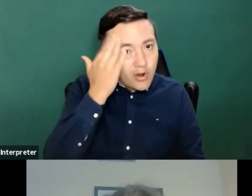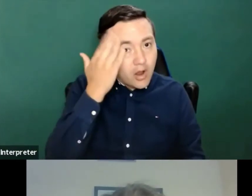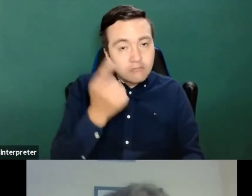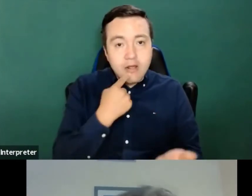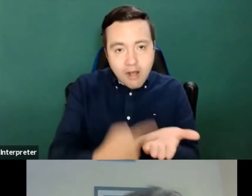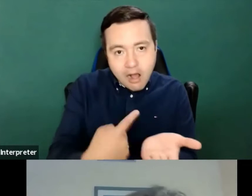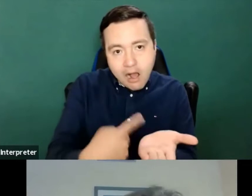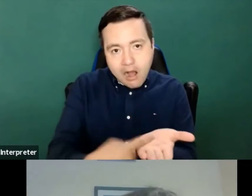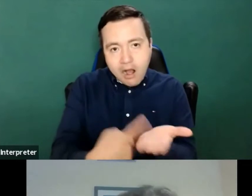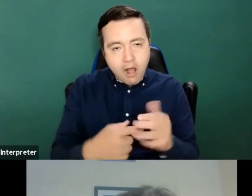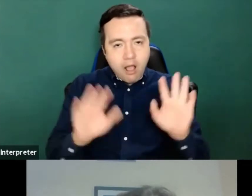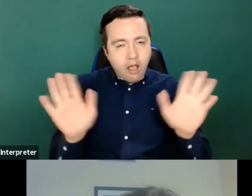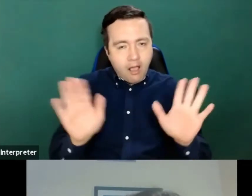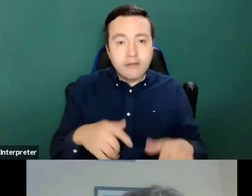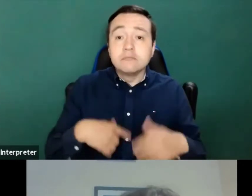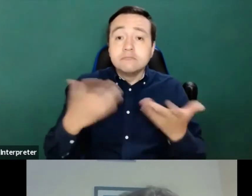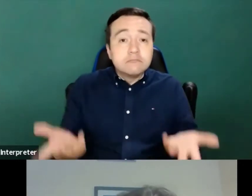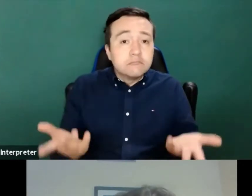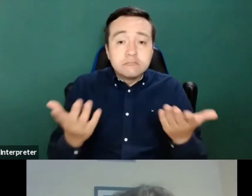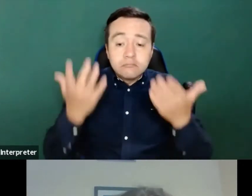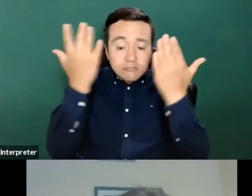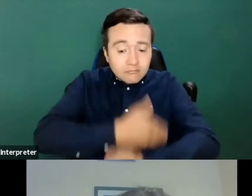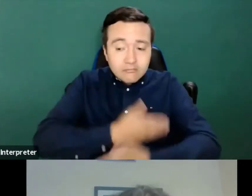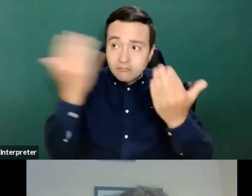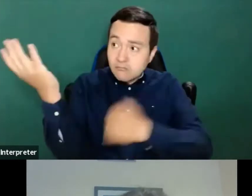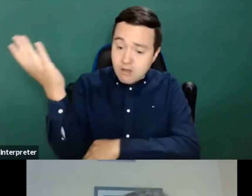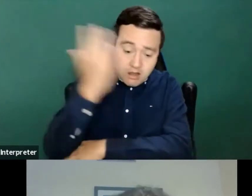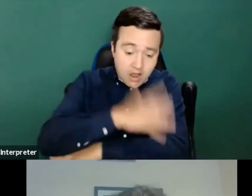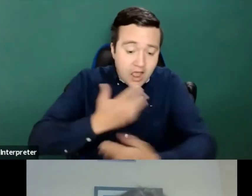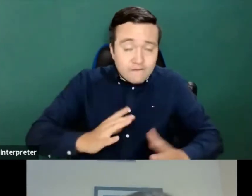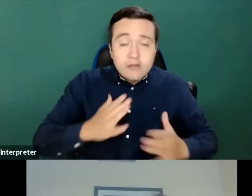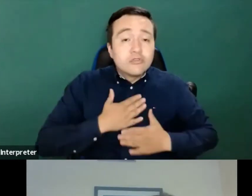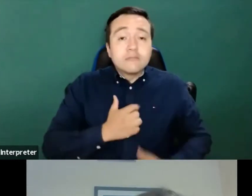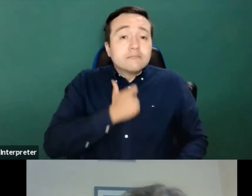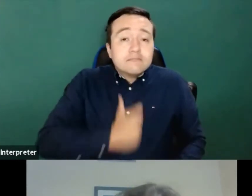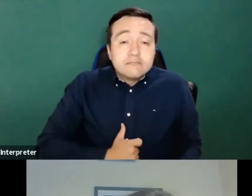user, because at the end of the day, what that's what I am a user, a citizen, patient,